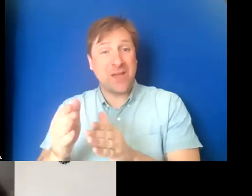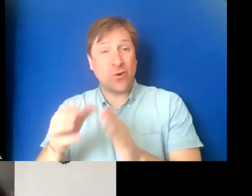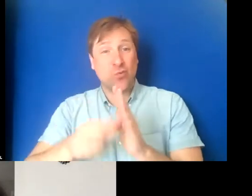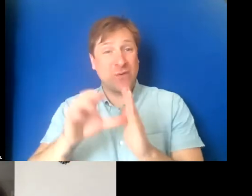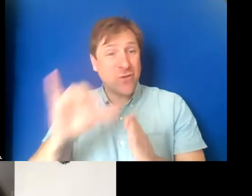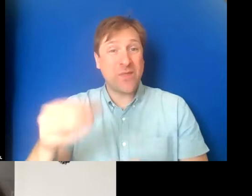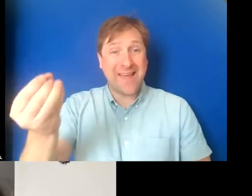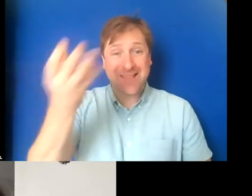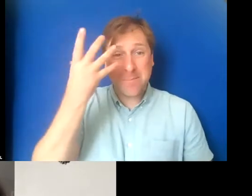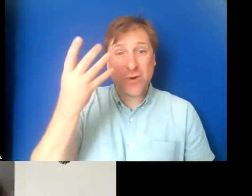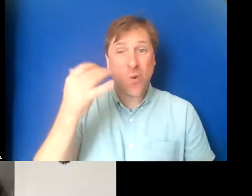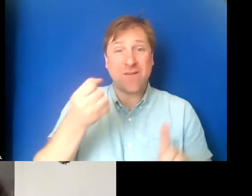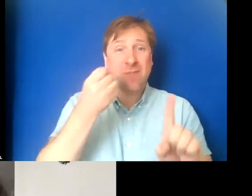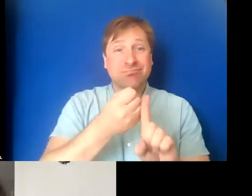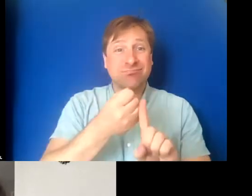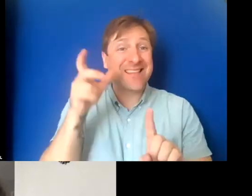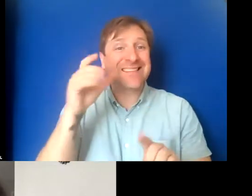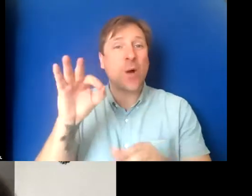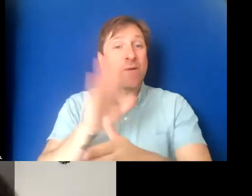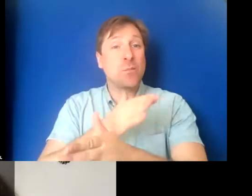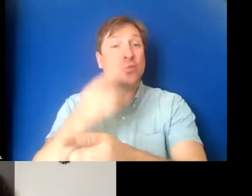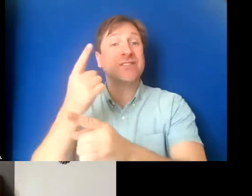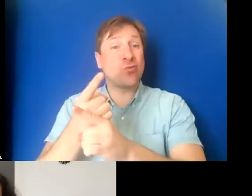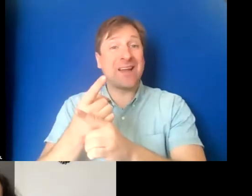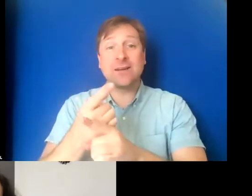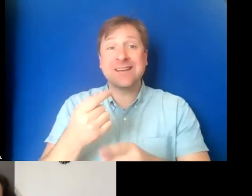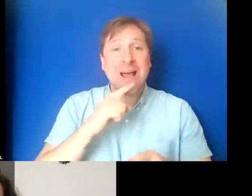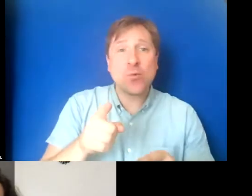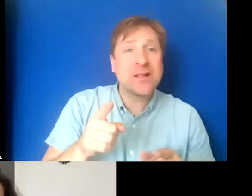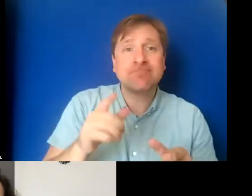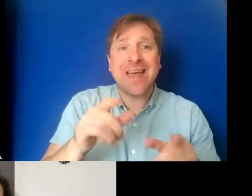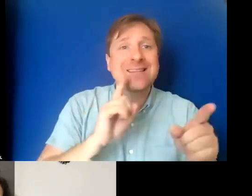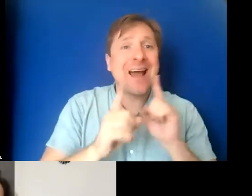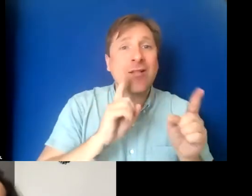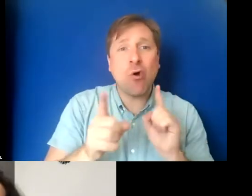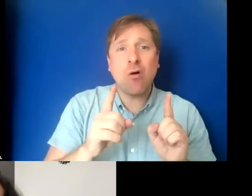Did I capture the sound of the music correctly? Did I capture the dialogue correctly?